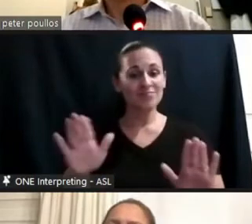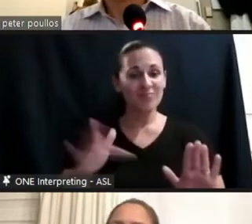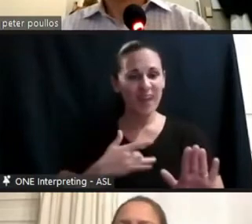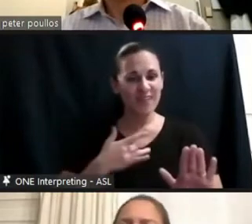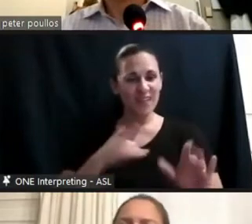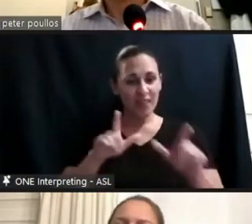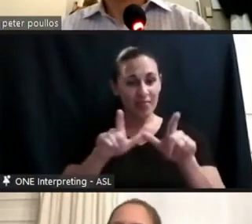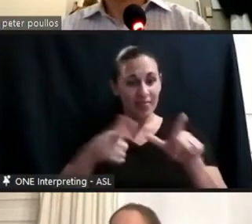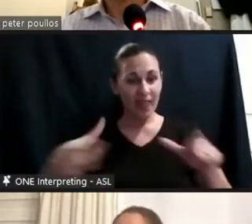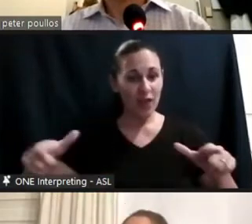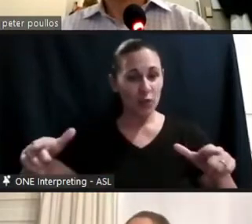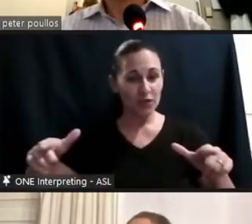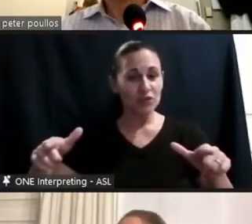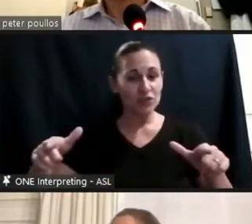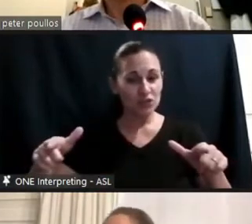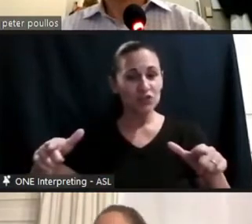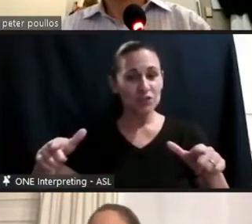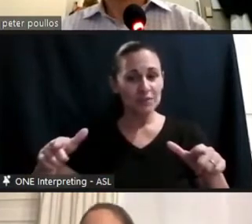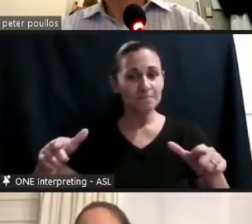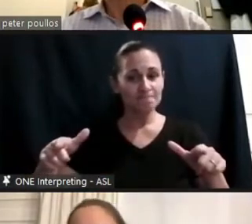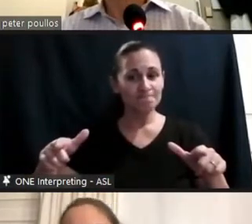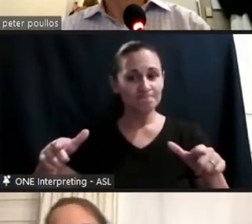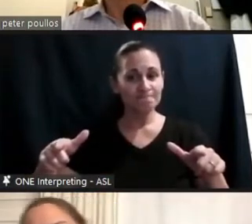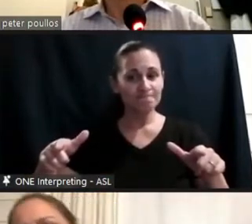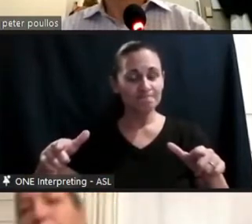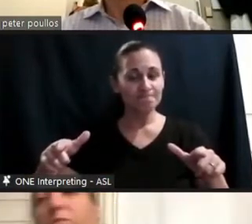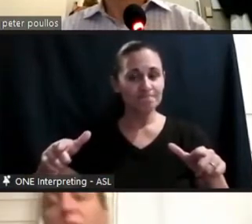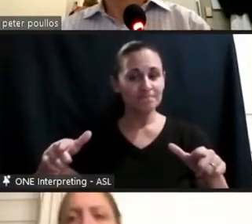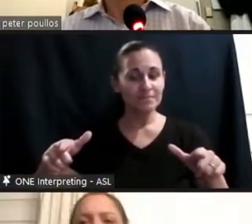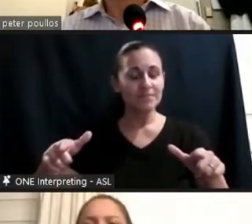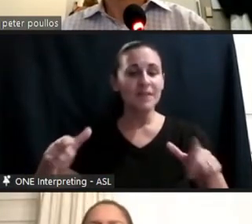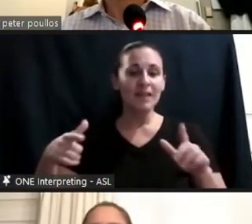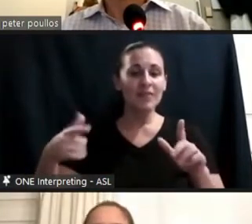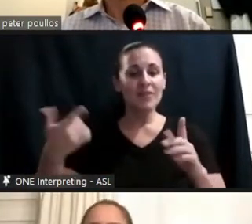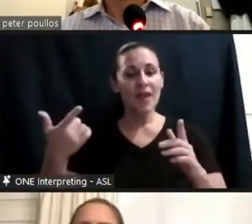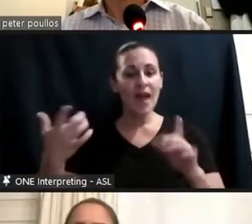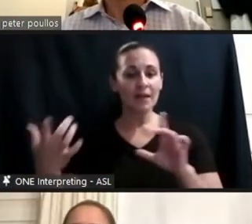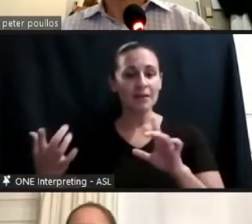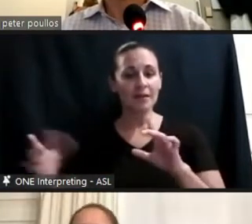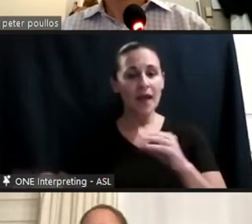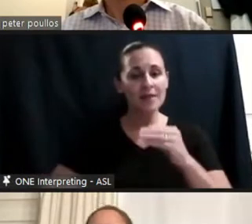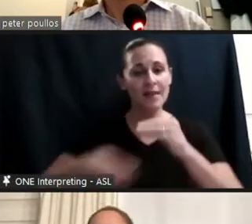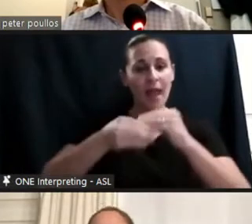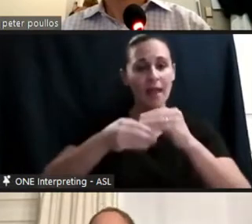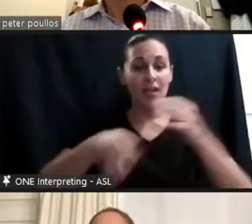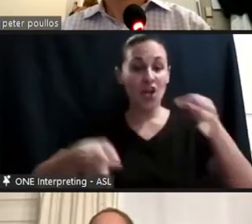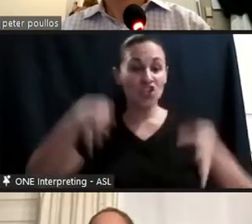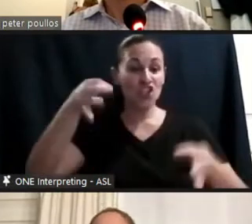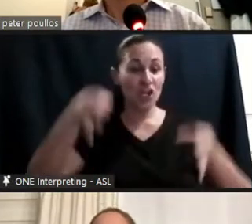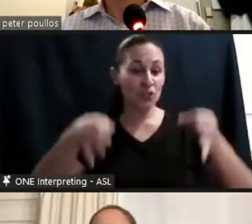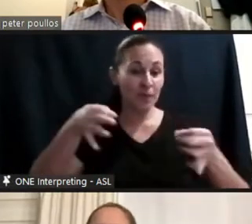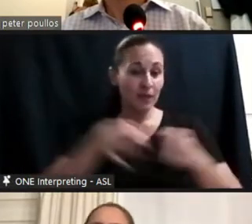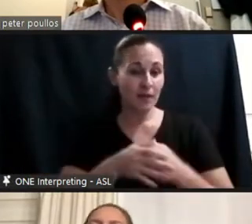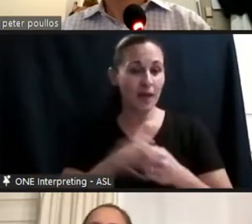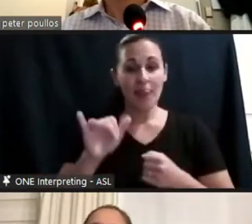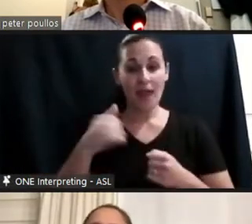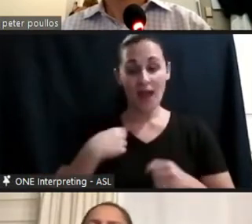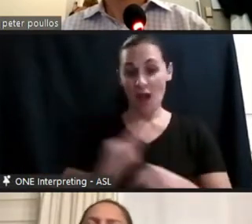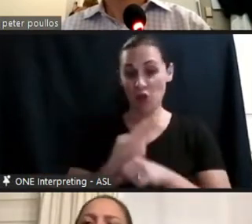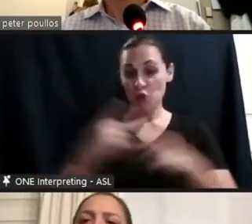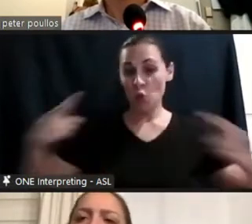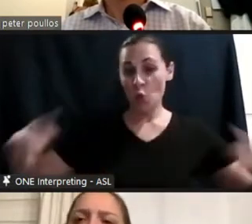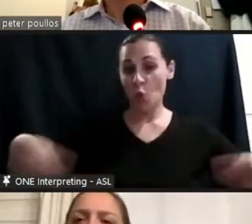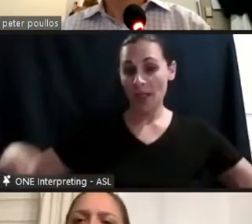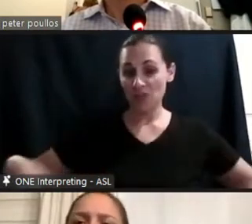that implicitly brings judgment whether.'s was a wheelchair user, phrases like wheelchair-bound